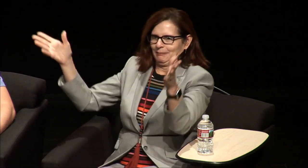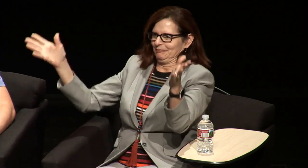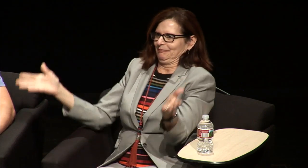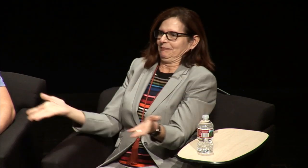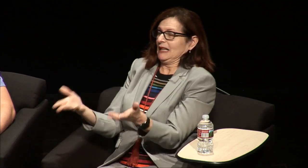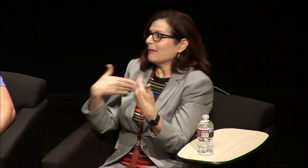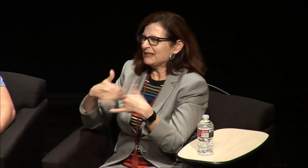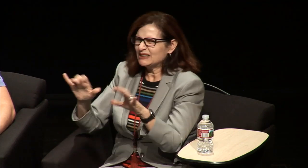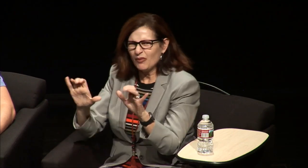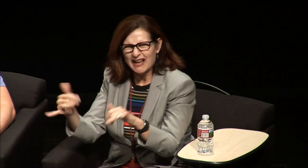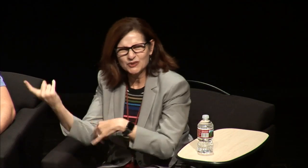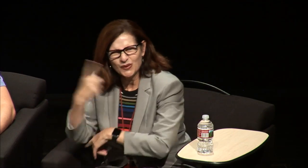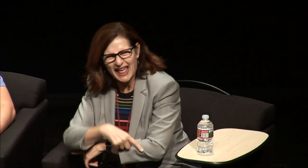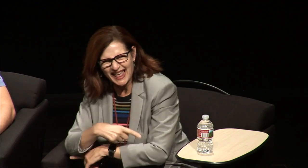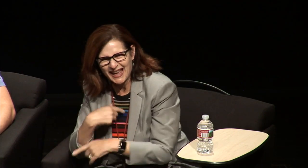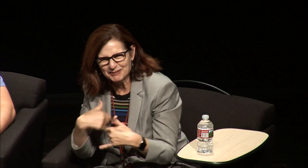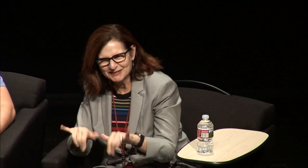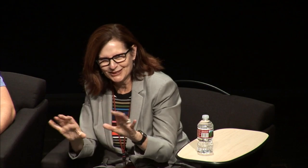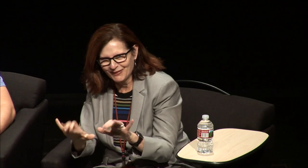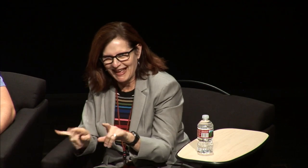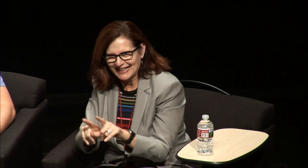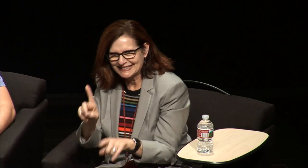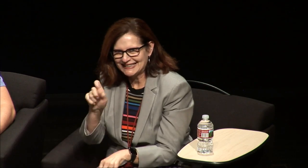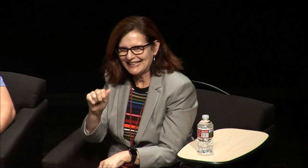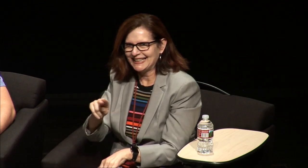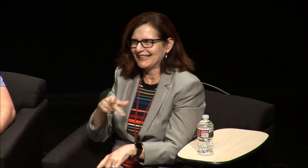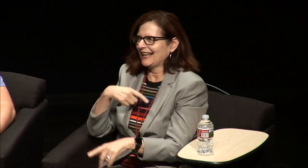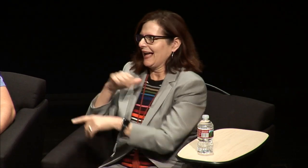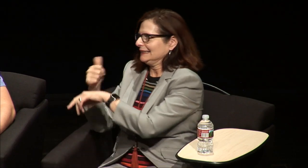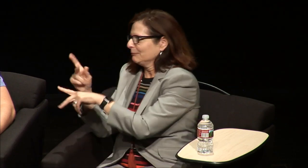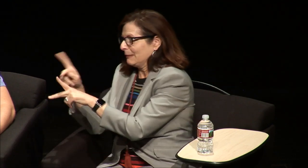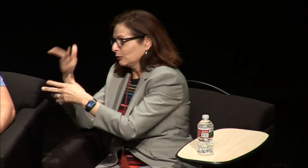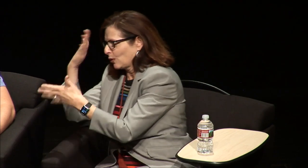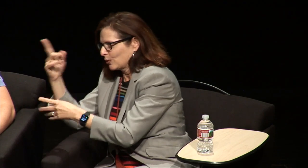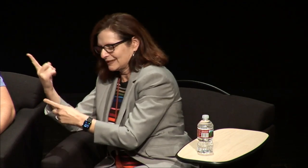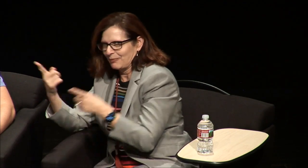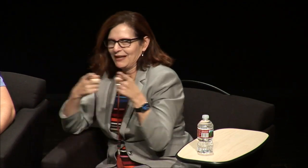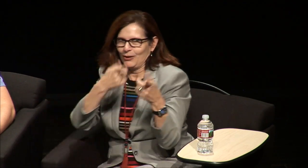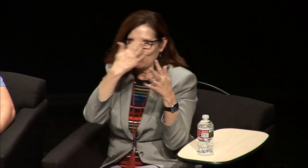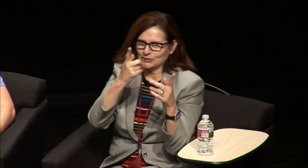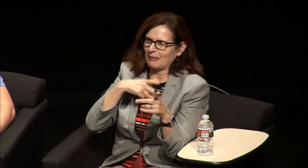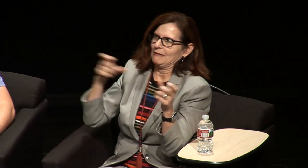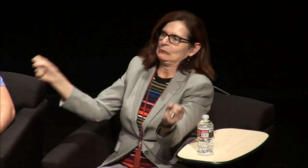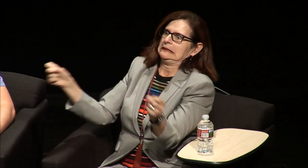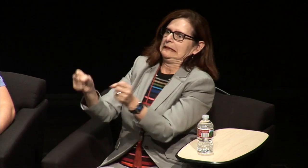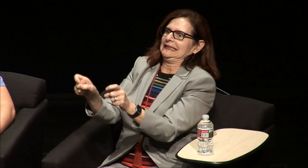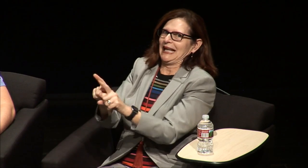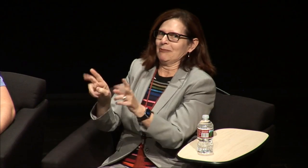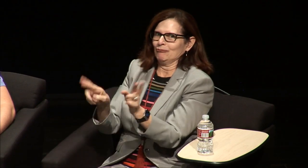experience before and so I feel like I'm still doing that today the same thing as the Dean I'm taking people who don't know something and bring people who